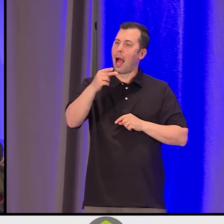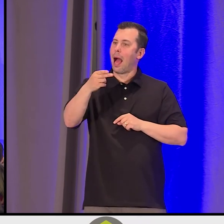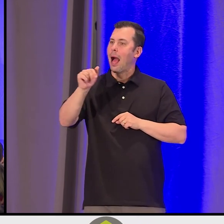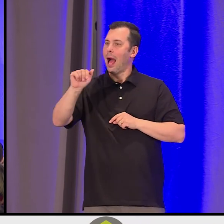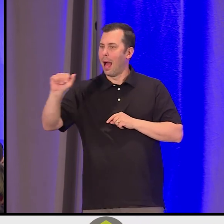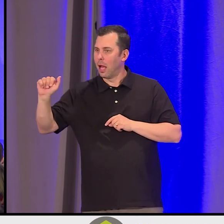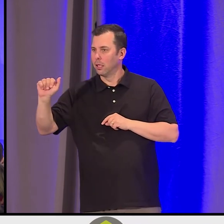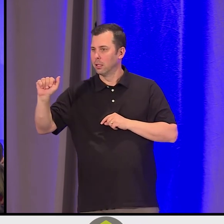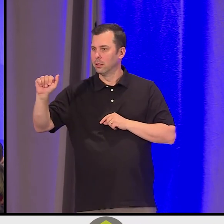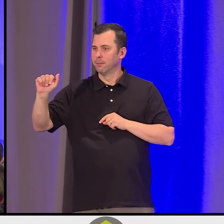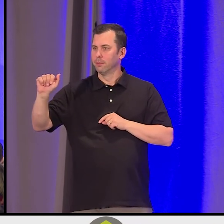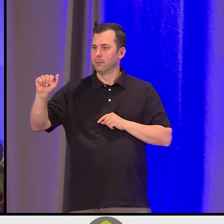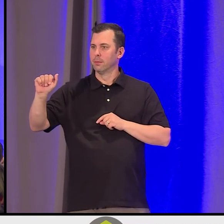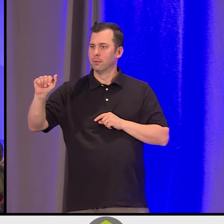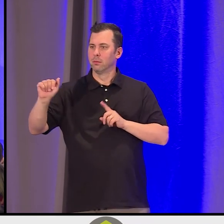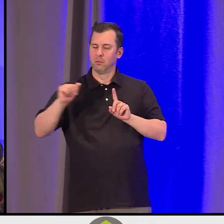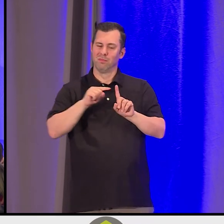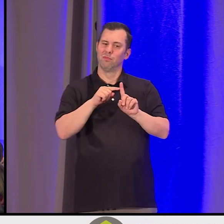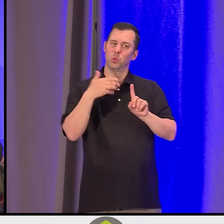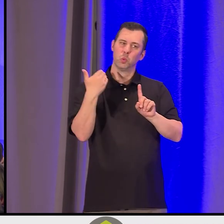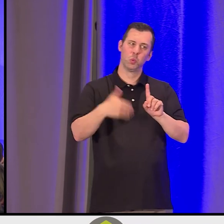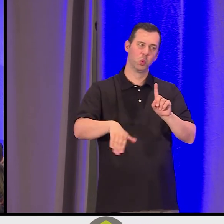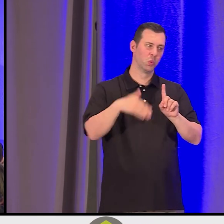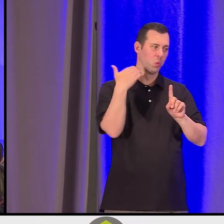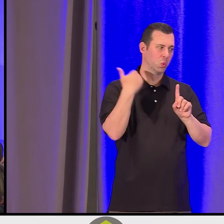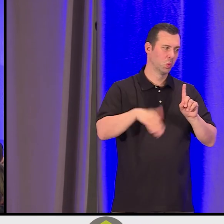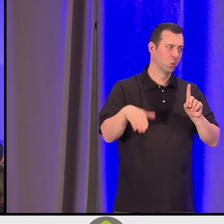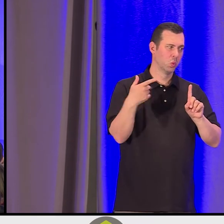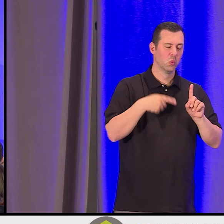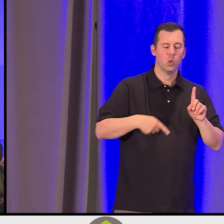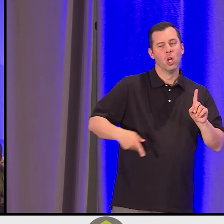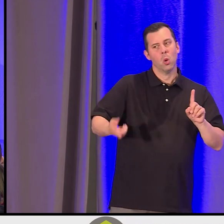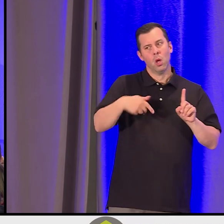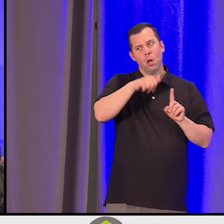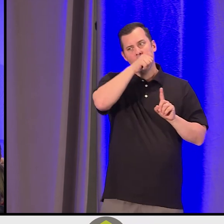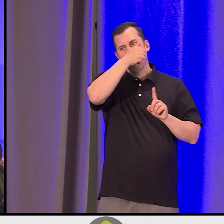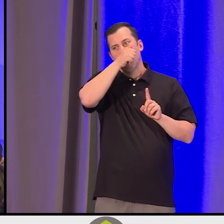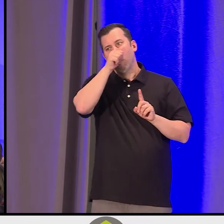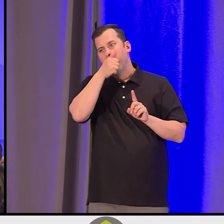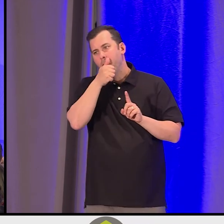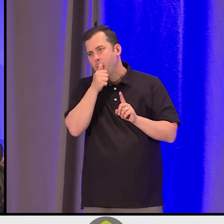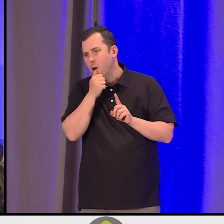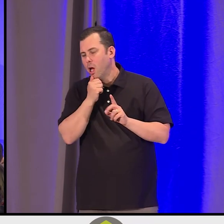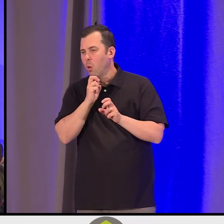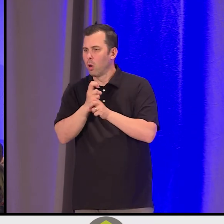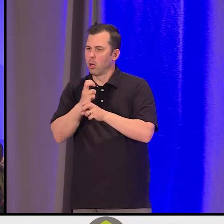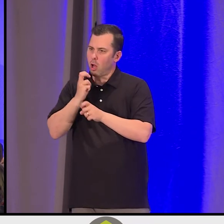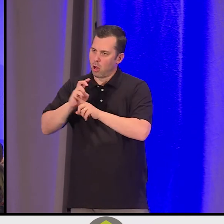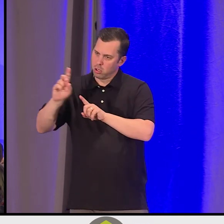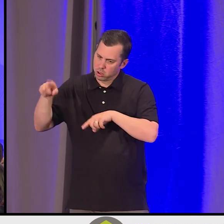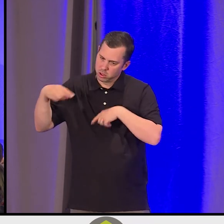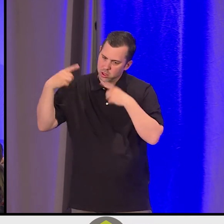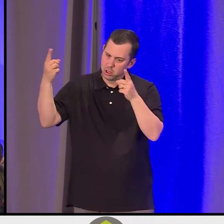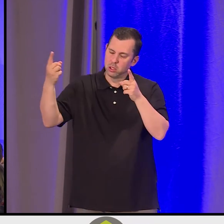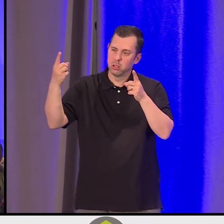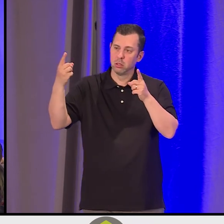It's been hard, and we've gotten weary, and as Heather Marie said, she was talking about Bernice King, "Don't you get weary."